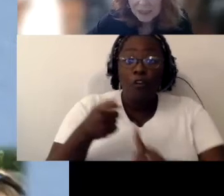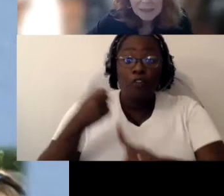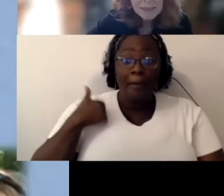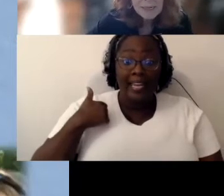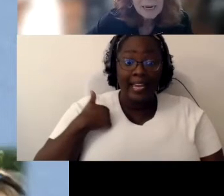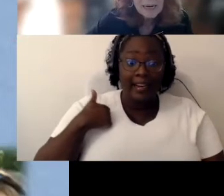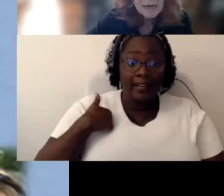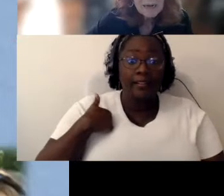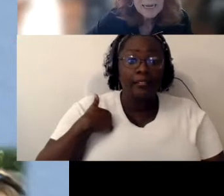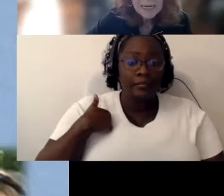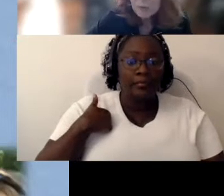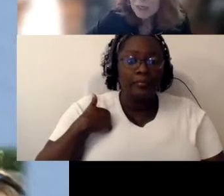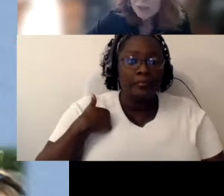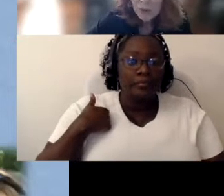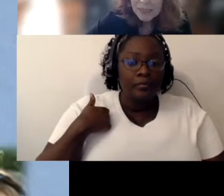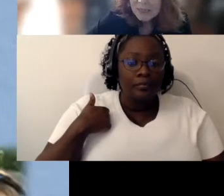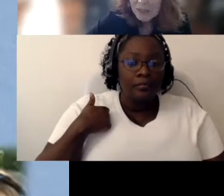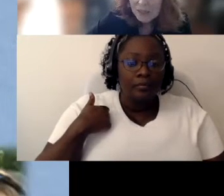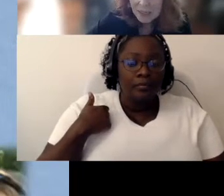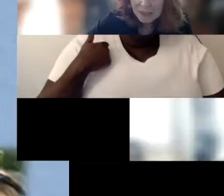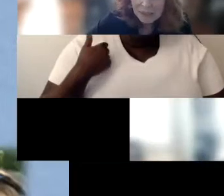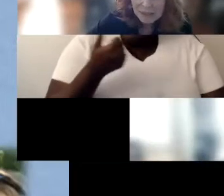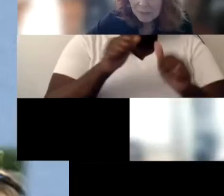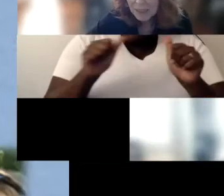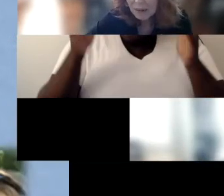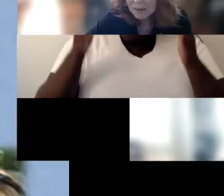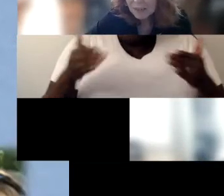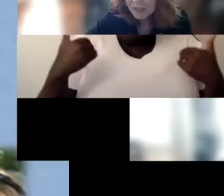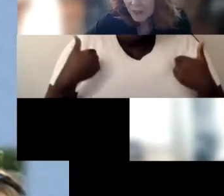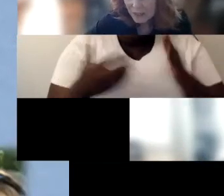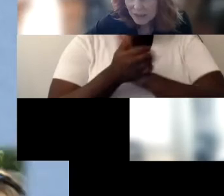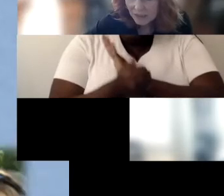Anyone who has those skills could be called an intervener